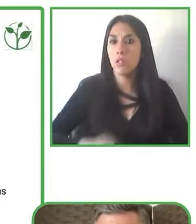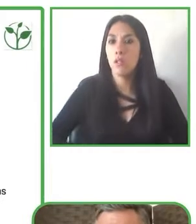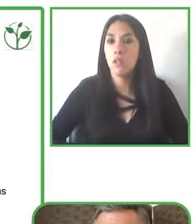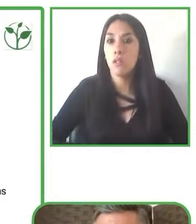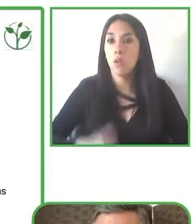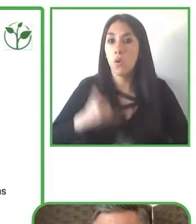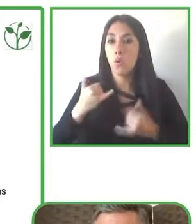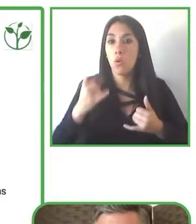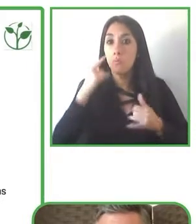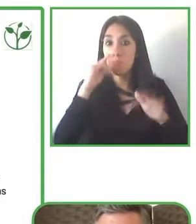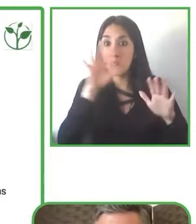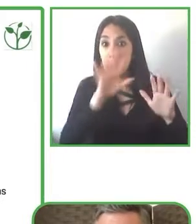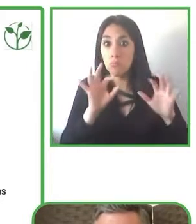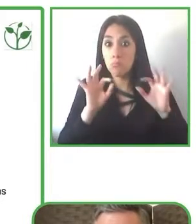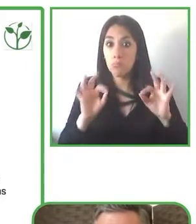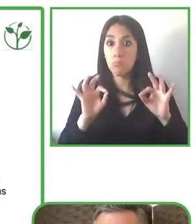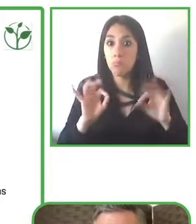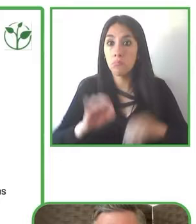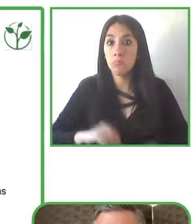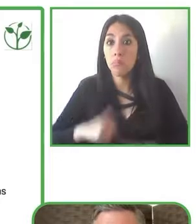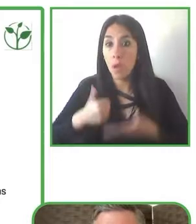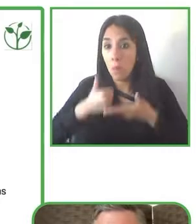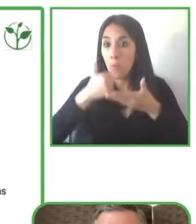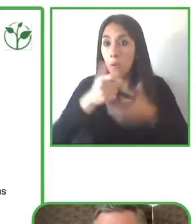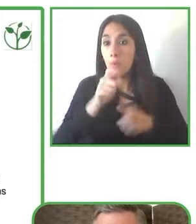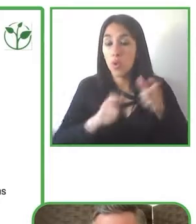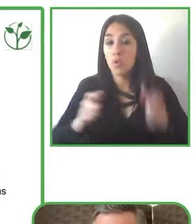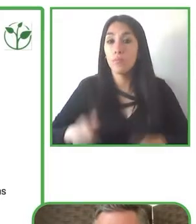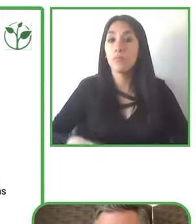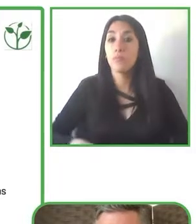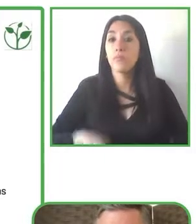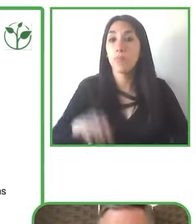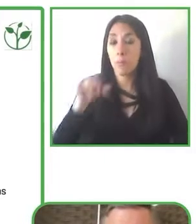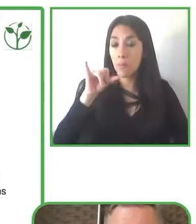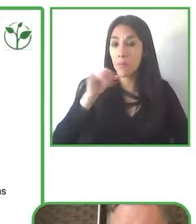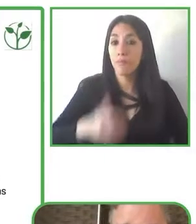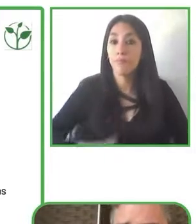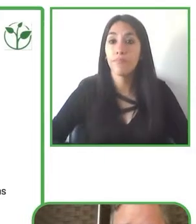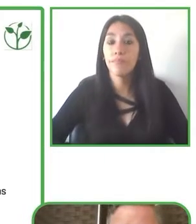received the guide and had gained access to this accessibility training.